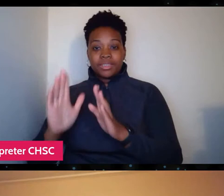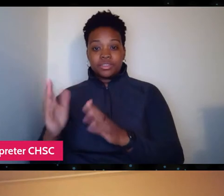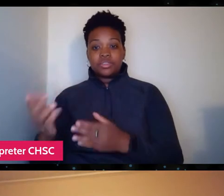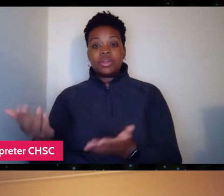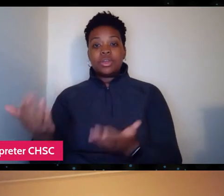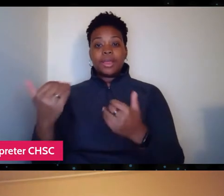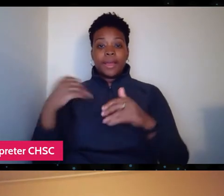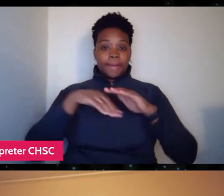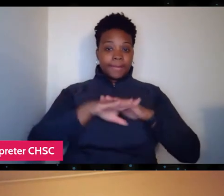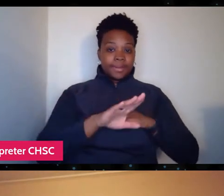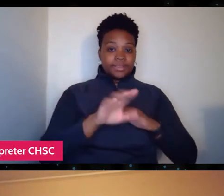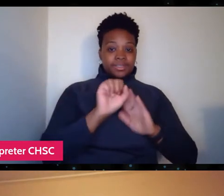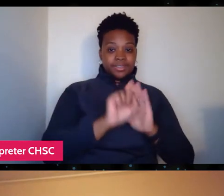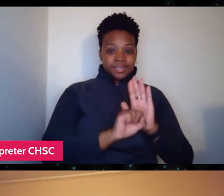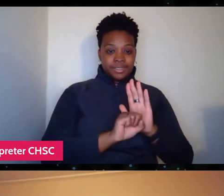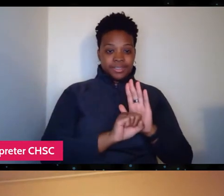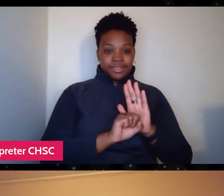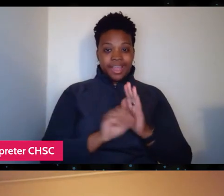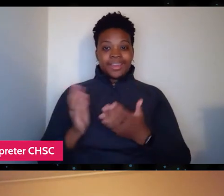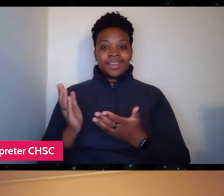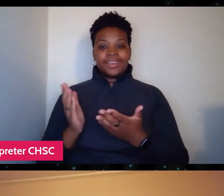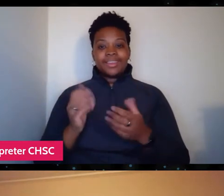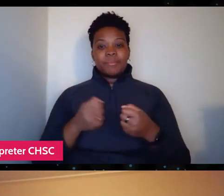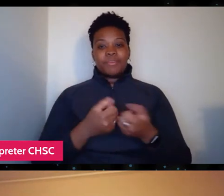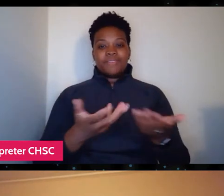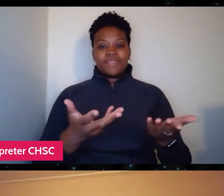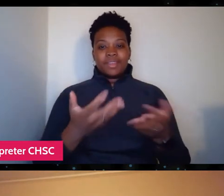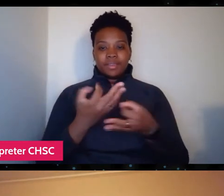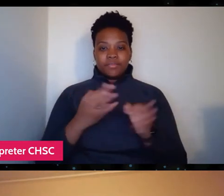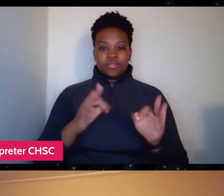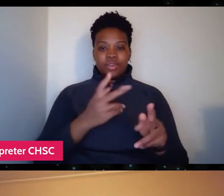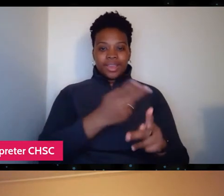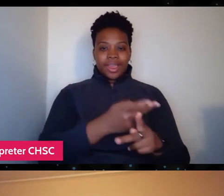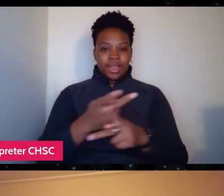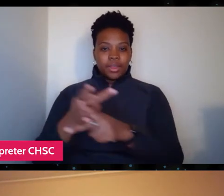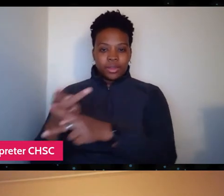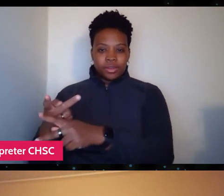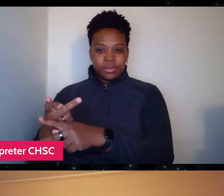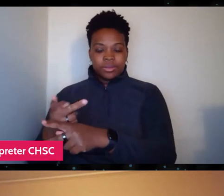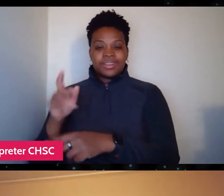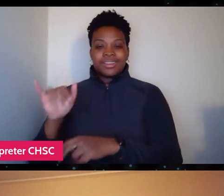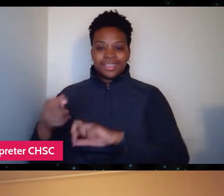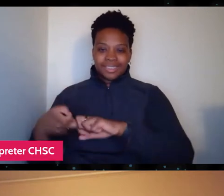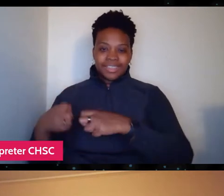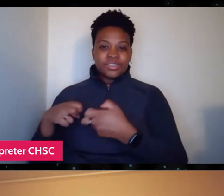and deliver free care. The very issue that we deal with in the film,